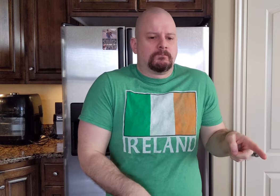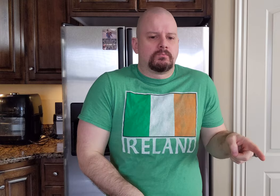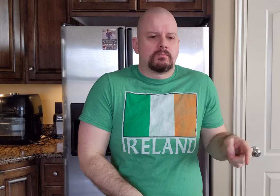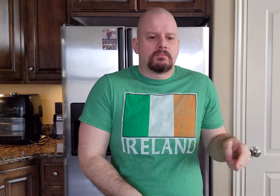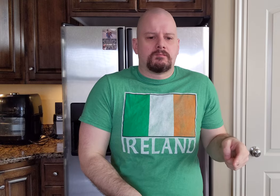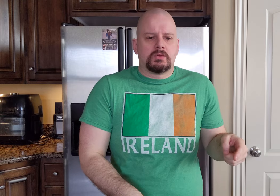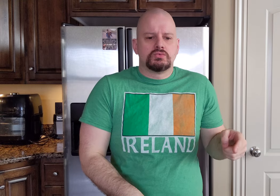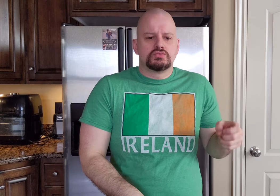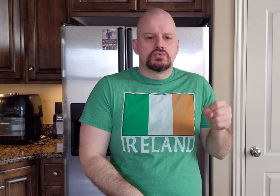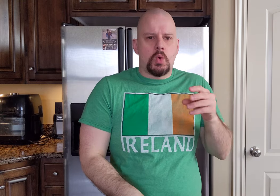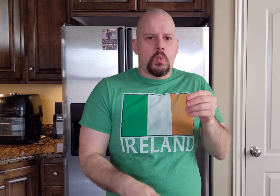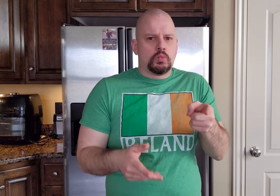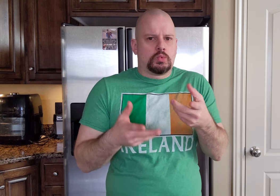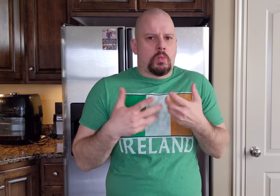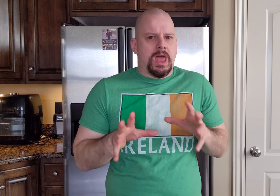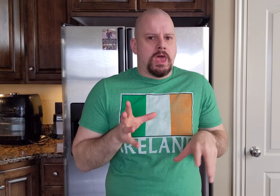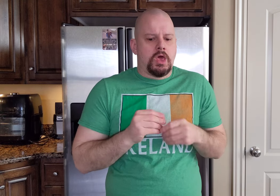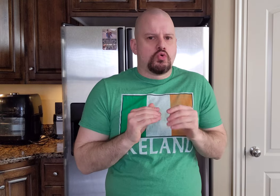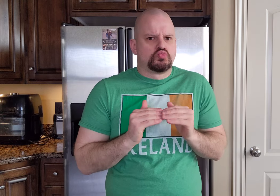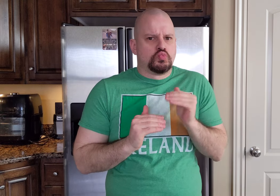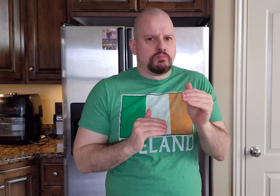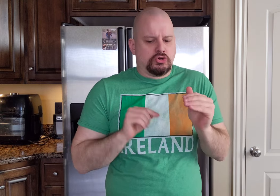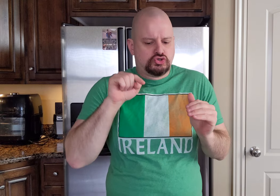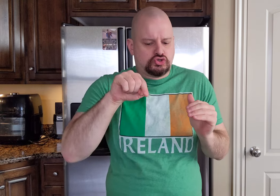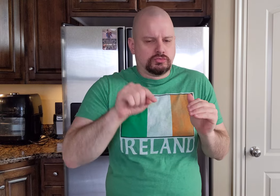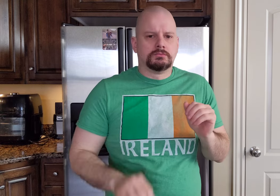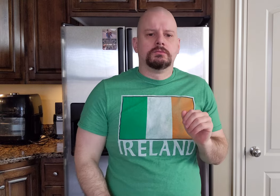so you don't want to add too much.